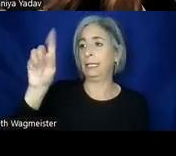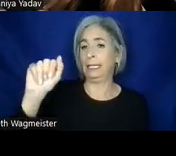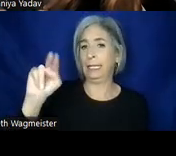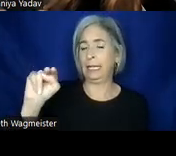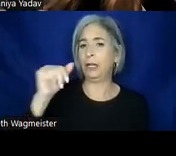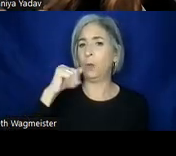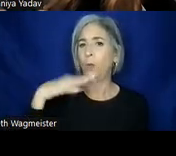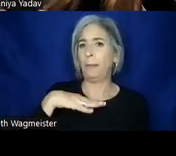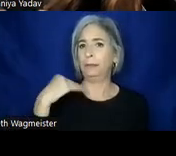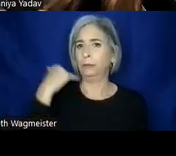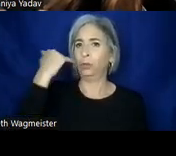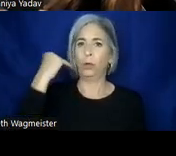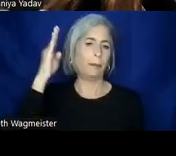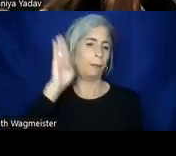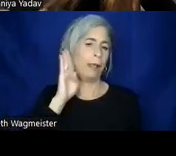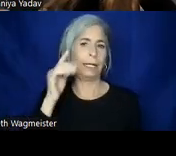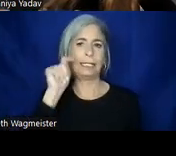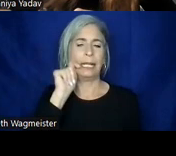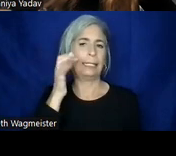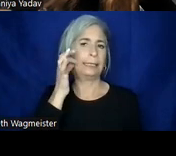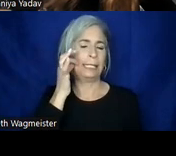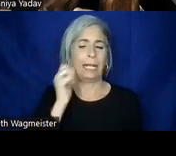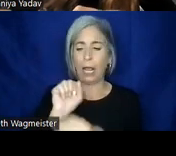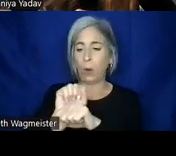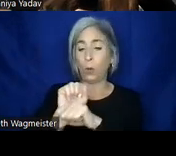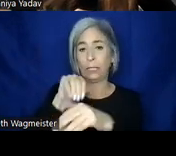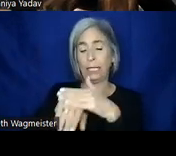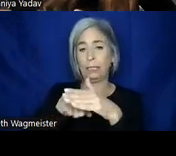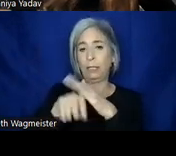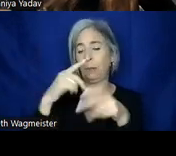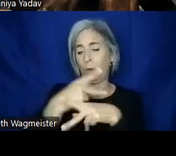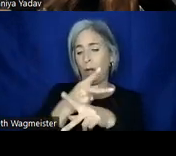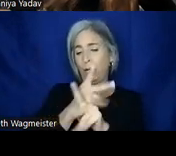and tan skin. I work as an accessibility product design manager within the team